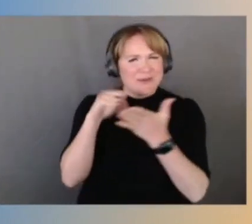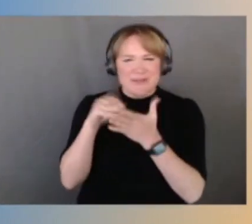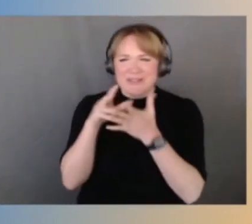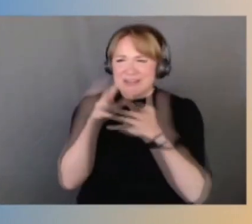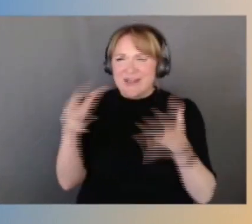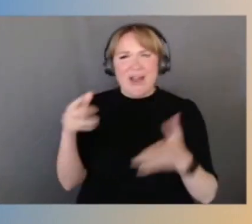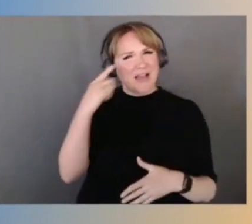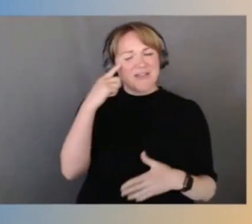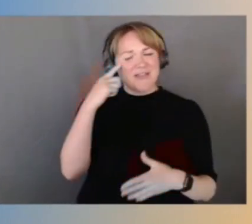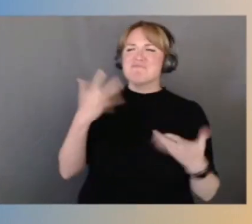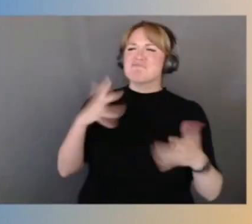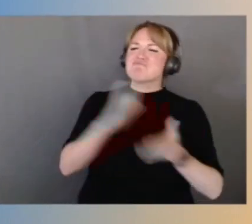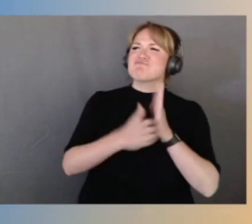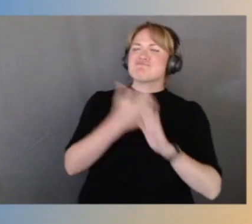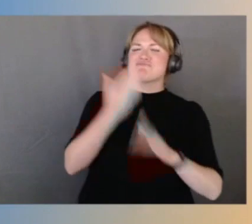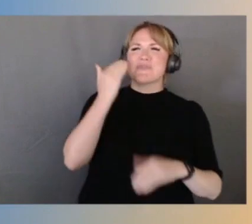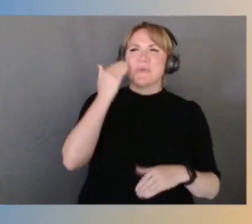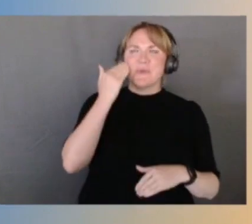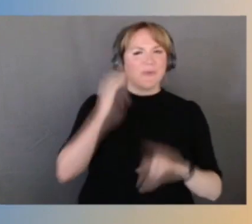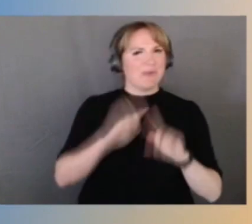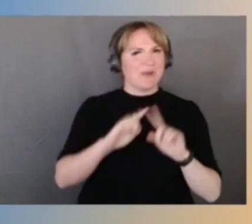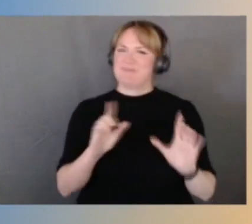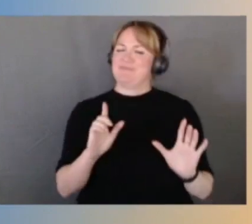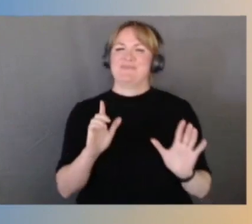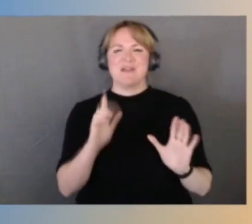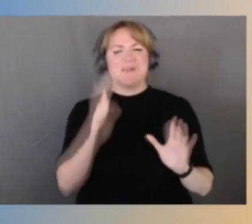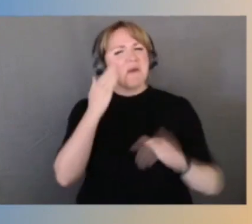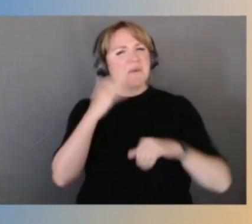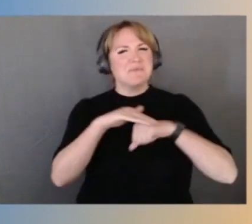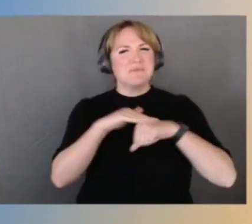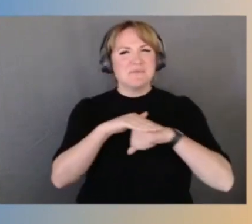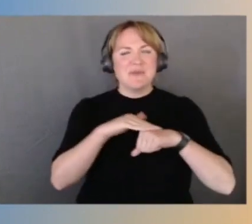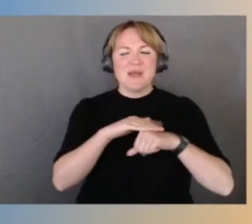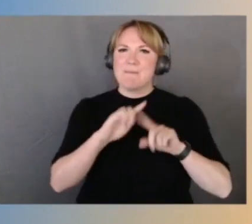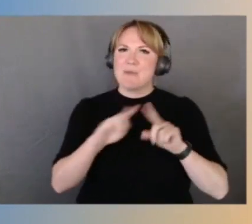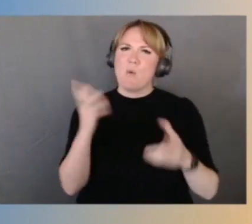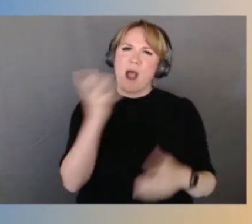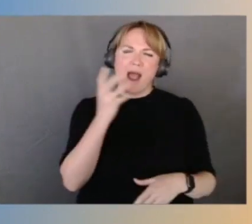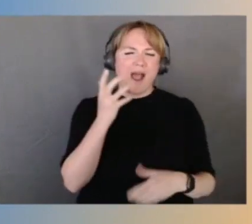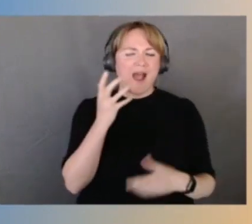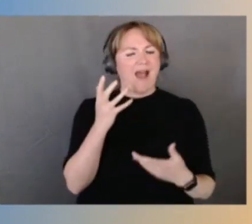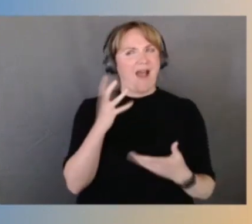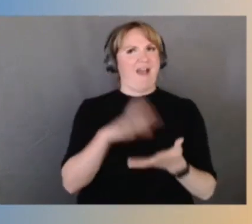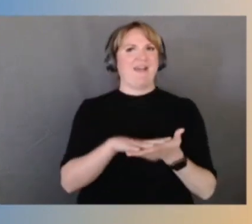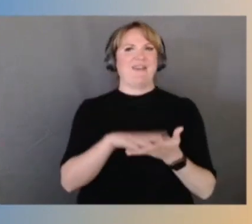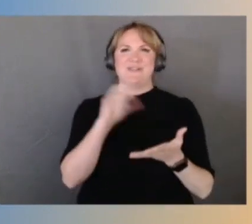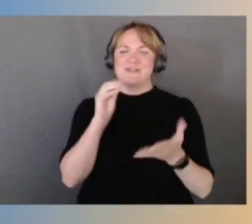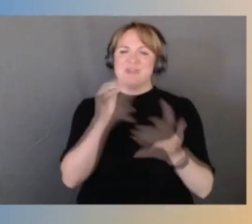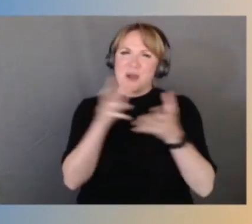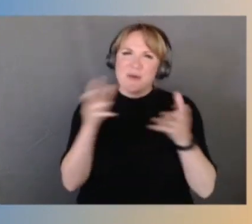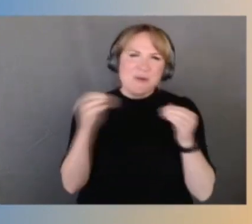and I definitely did at a surface level, but I learned so much more about the insides